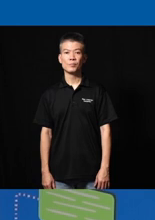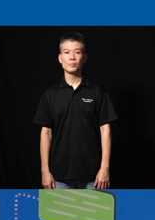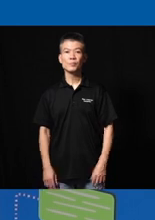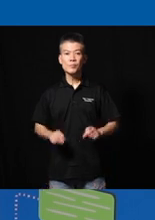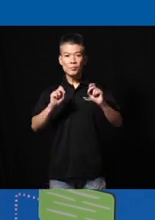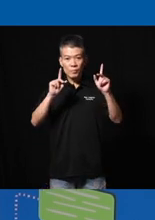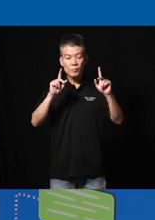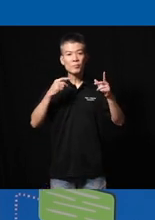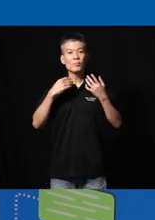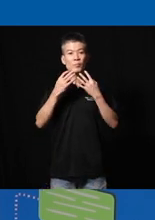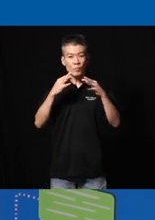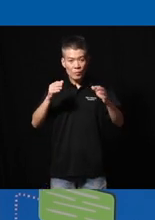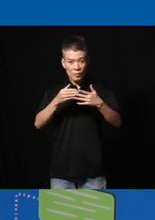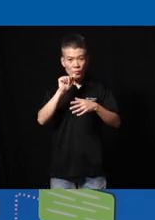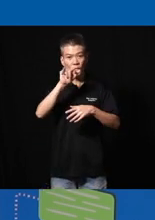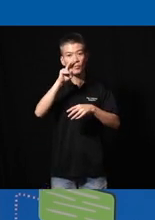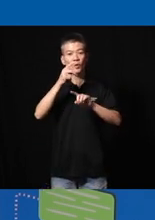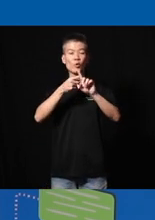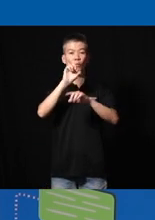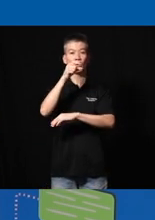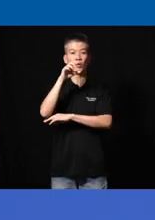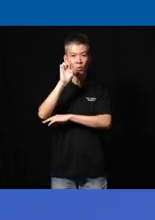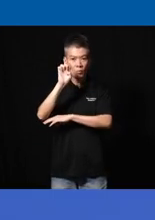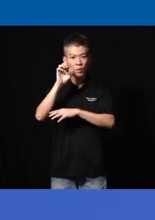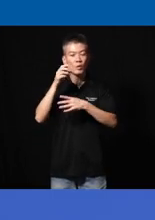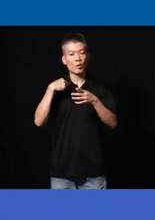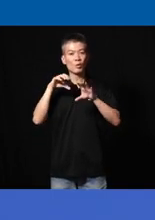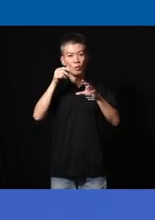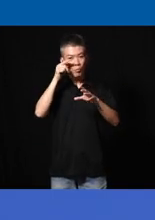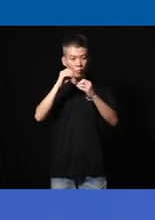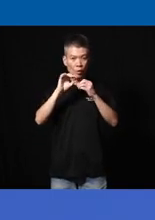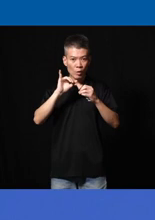okay so uh quick introduction Elin here from s nebor so in a basically I look more into Assist